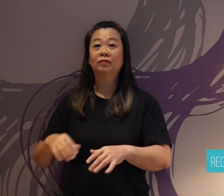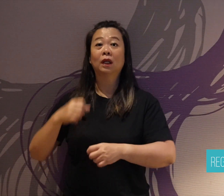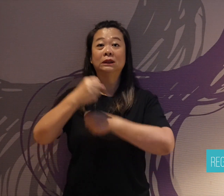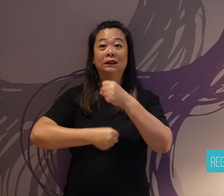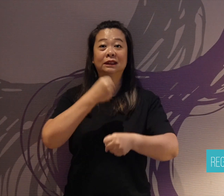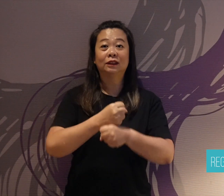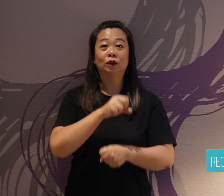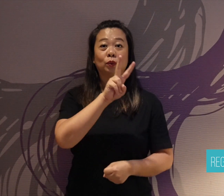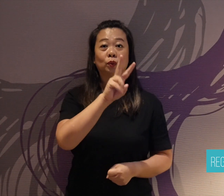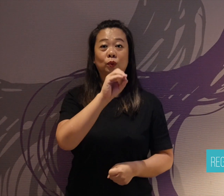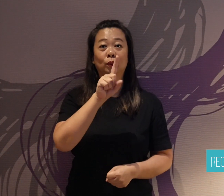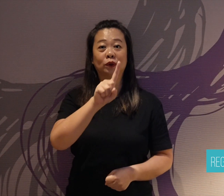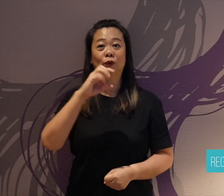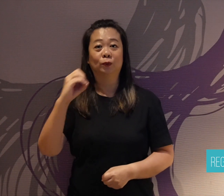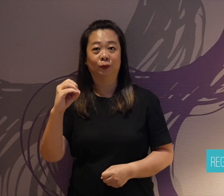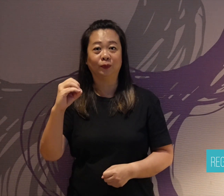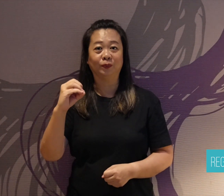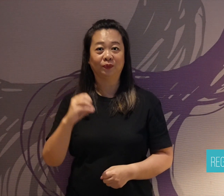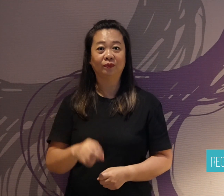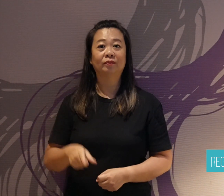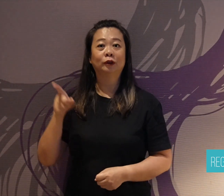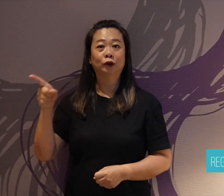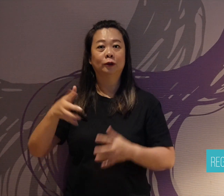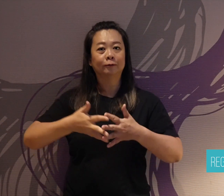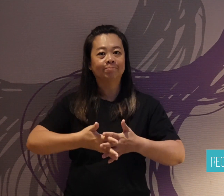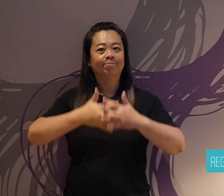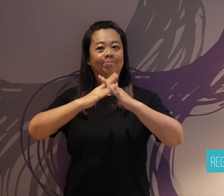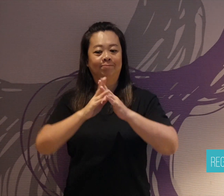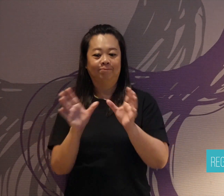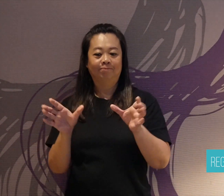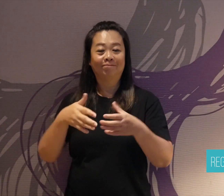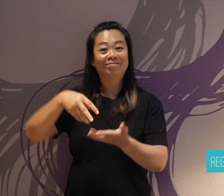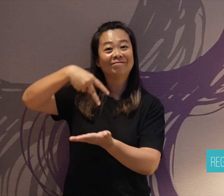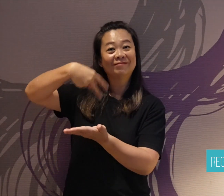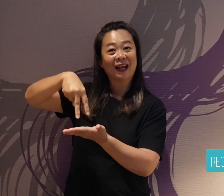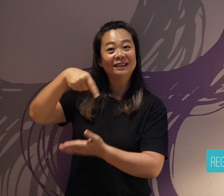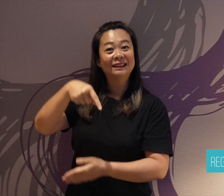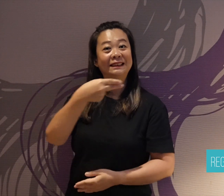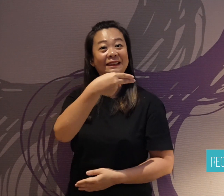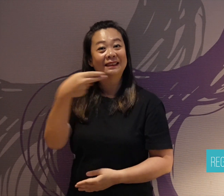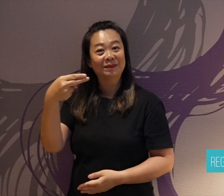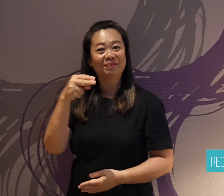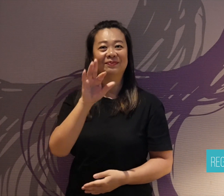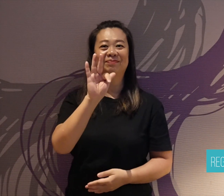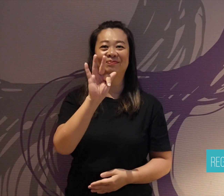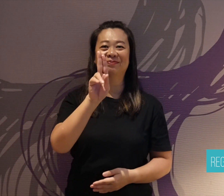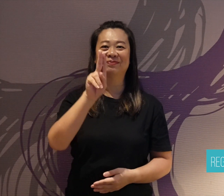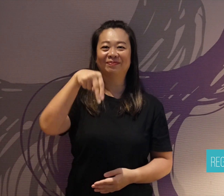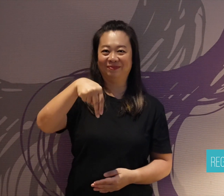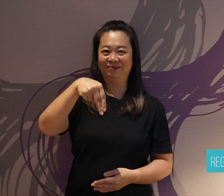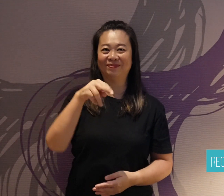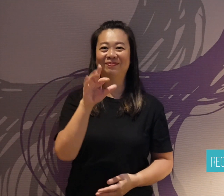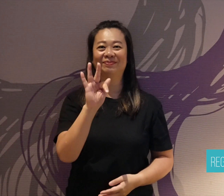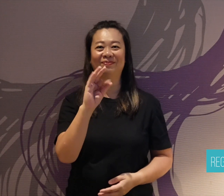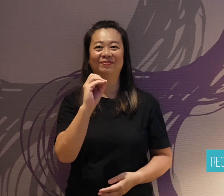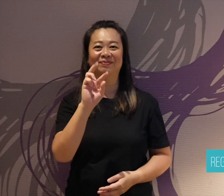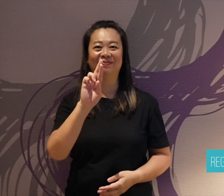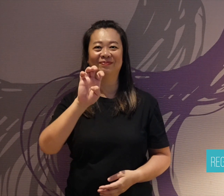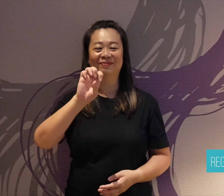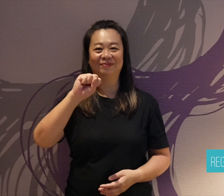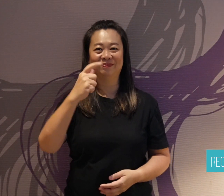he felt it through vibrations. In 2010, he founded his dance club